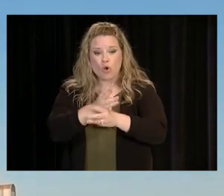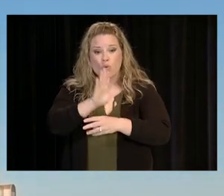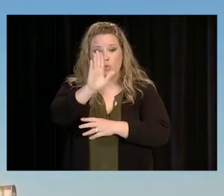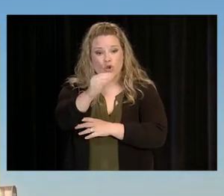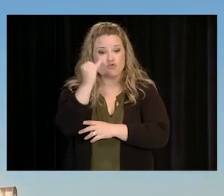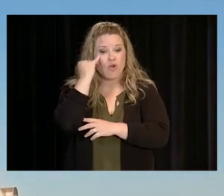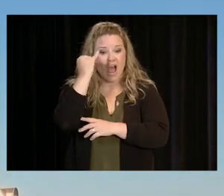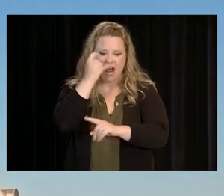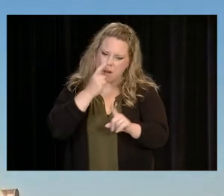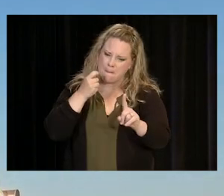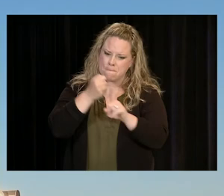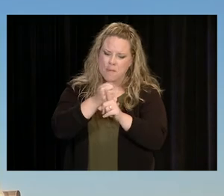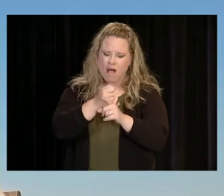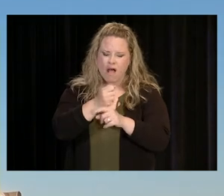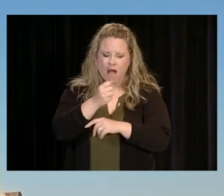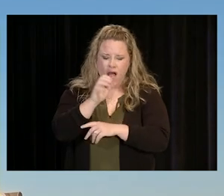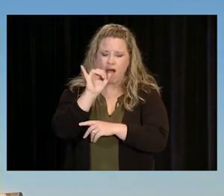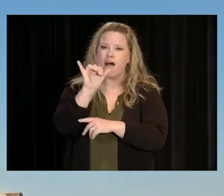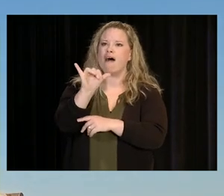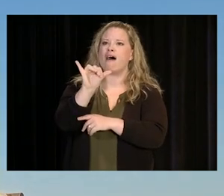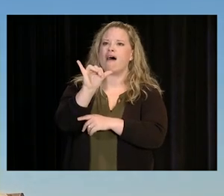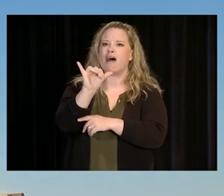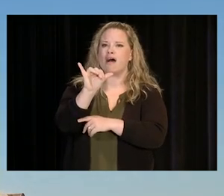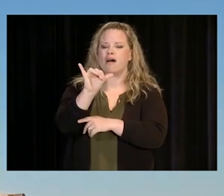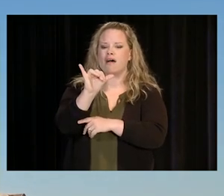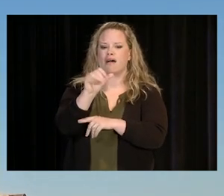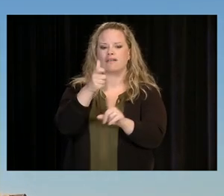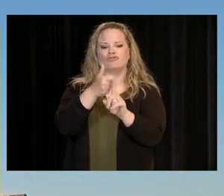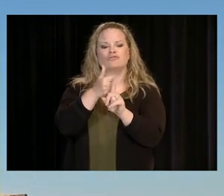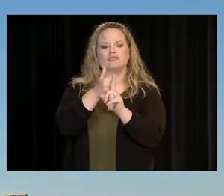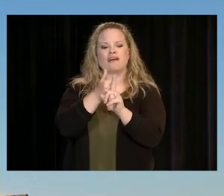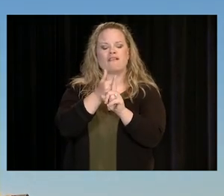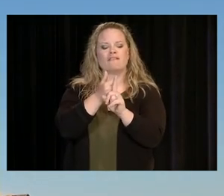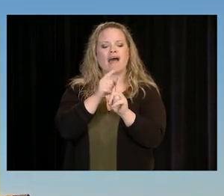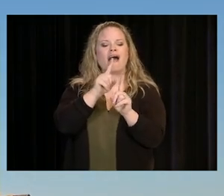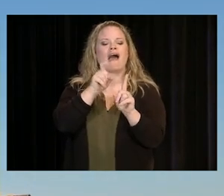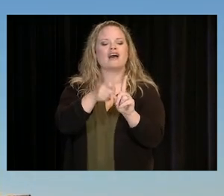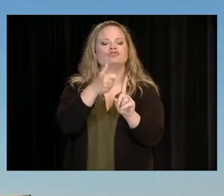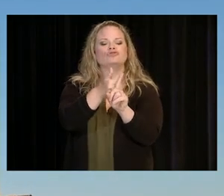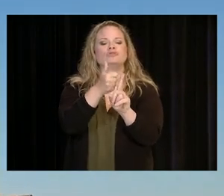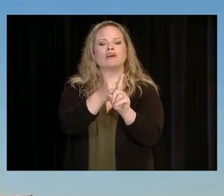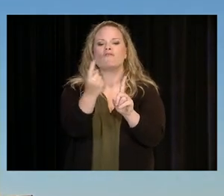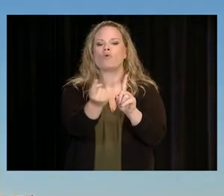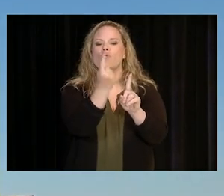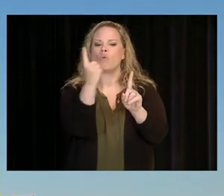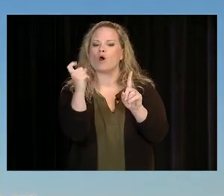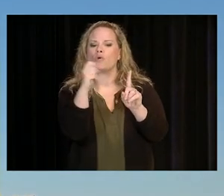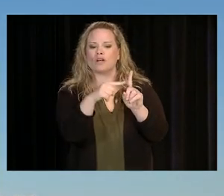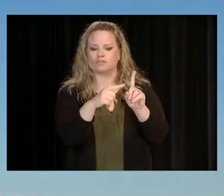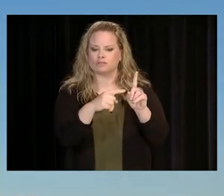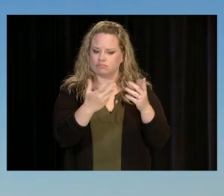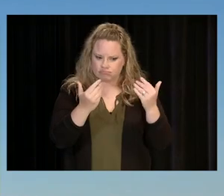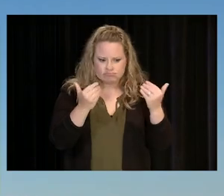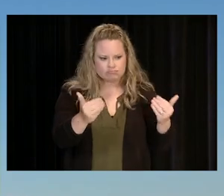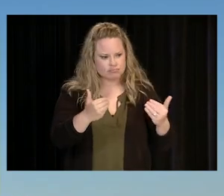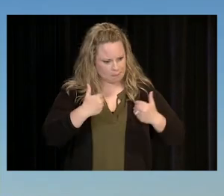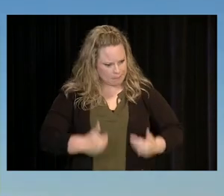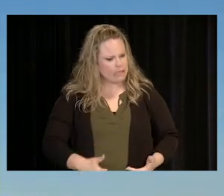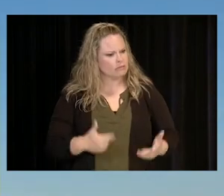AND WHEN YOU GET THAT ONE IDEA, I WANT YOU TO ASK YOURSELF ONE SIMPLE QUESTION, WHY NOT ME.